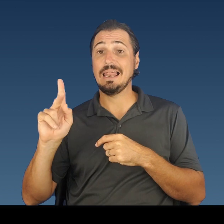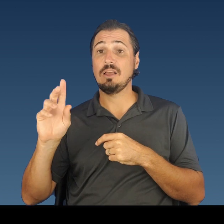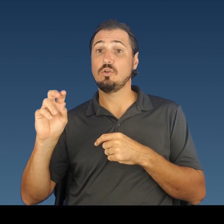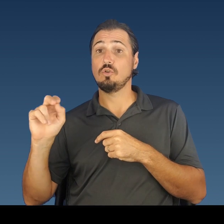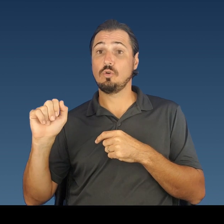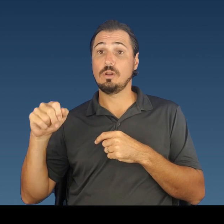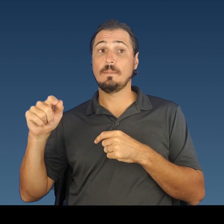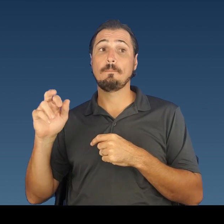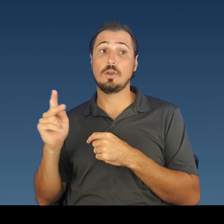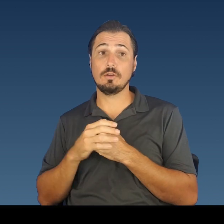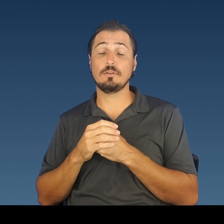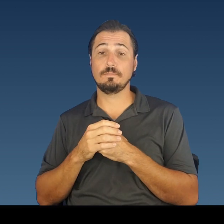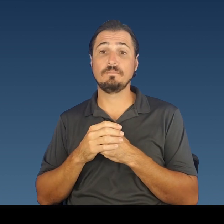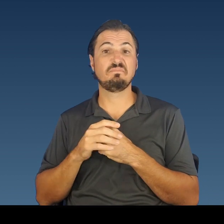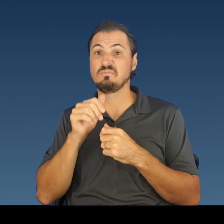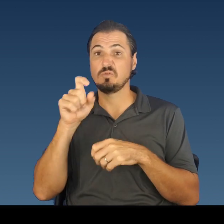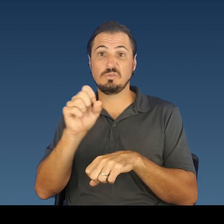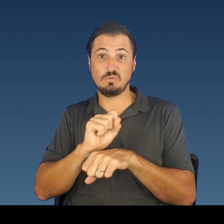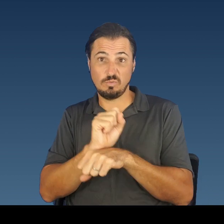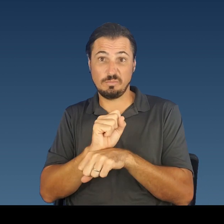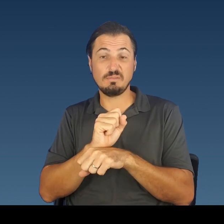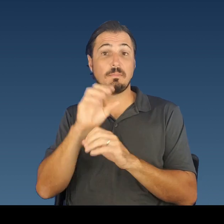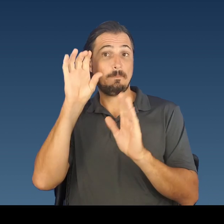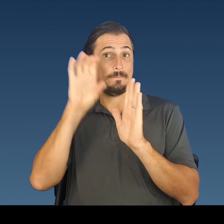No appointments are needed. Bring a picture ID